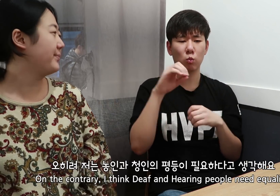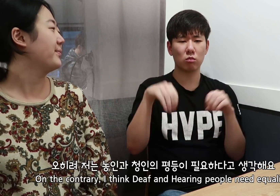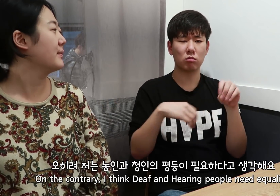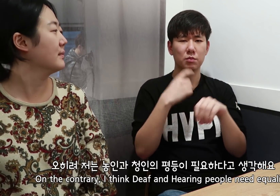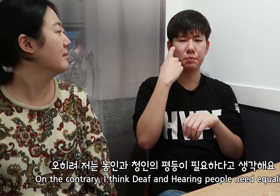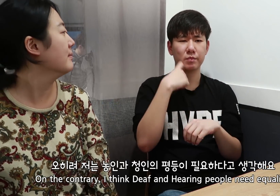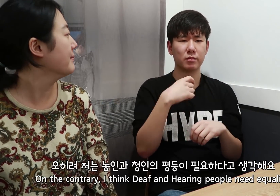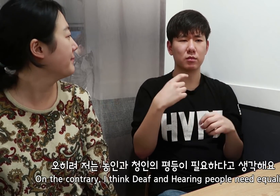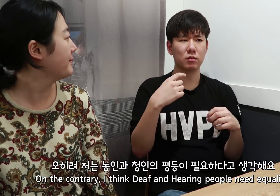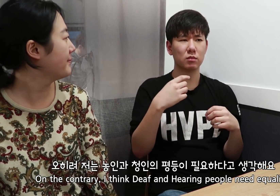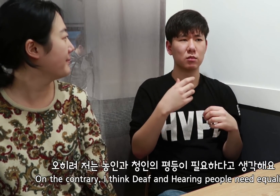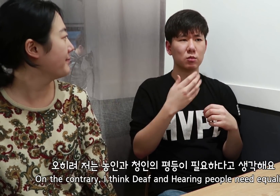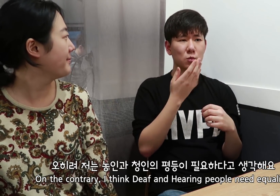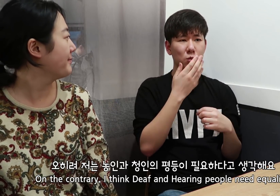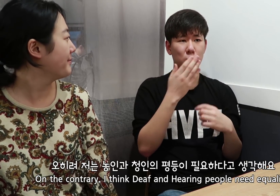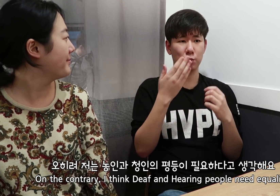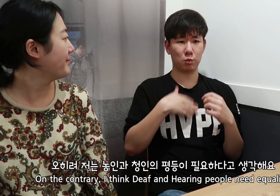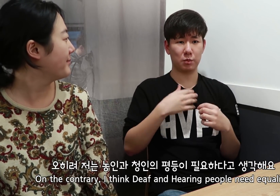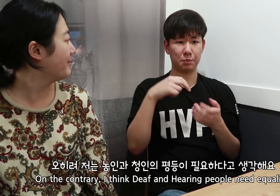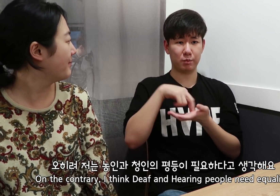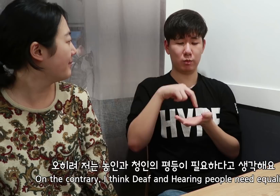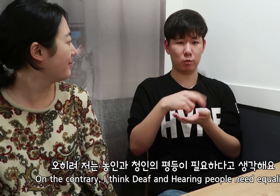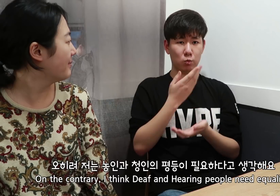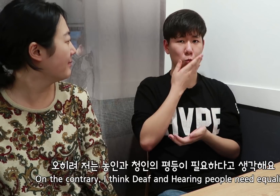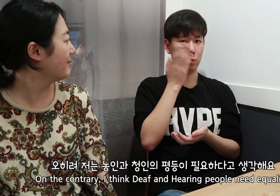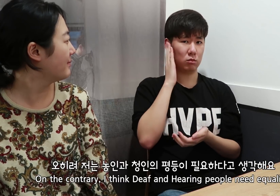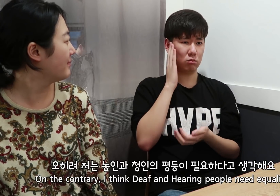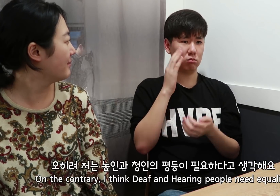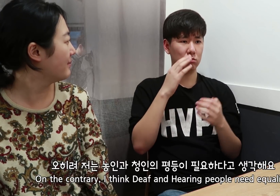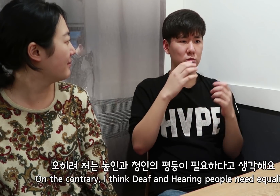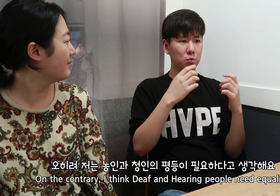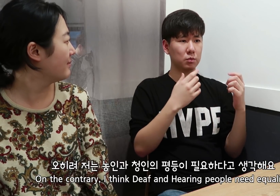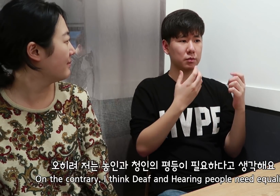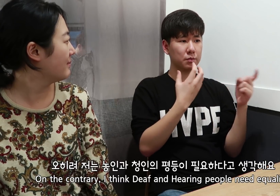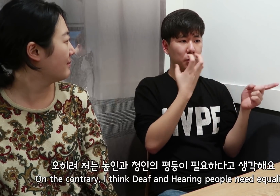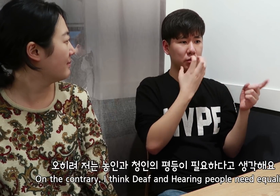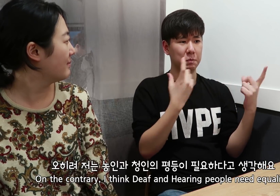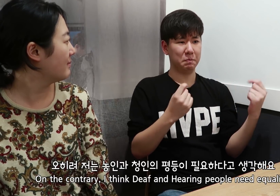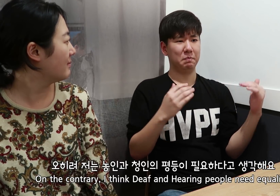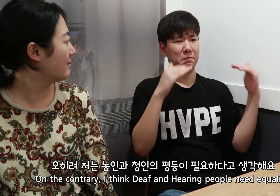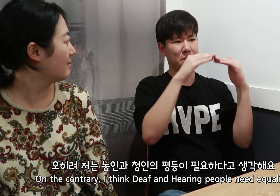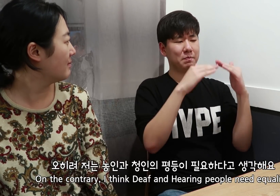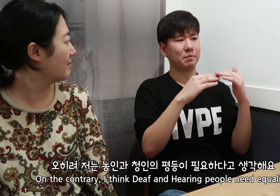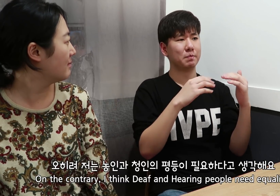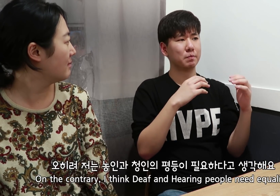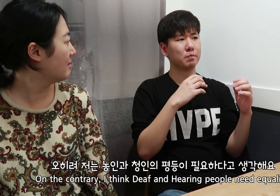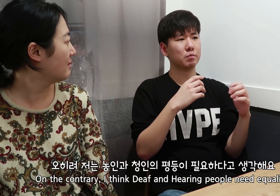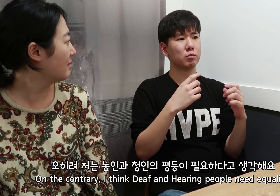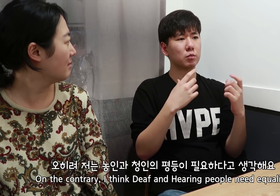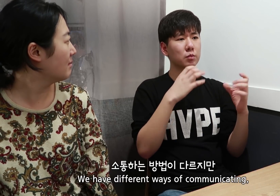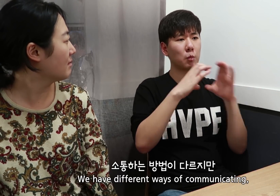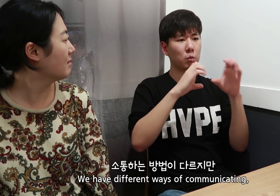On the contrary, I think Deaf and Hearing people need equality.